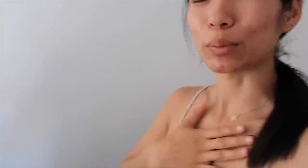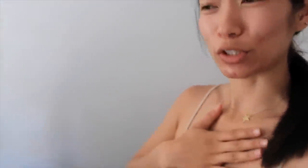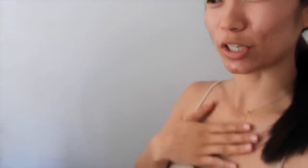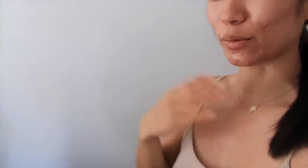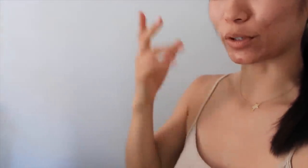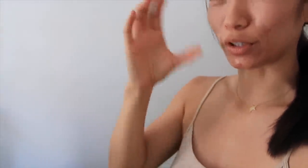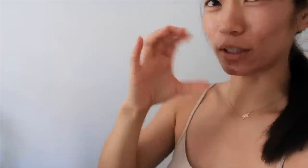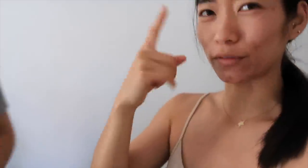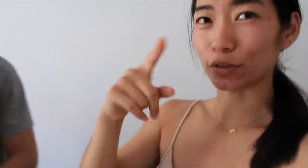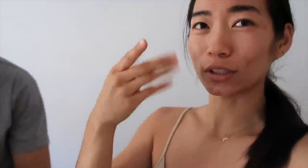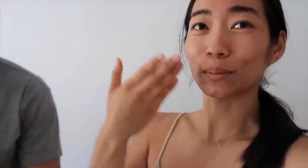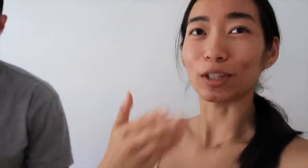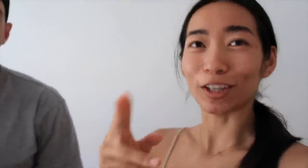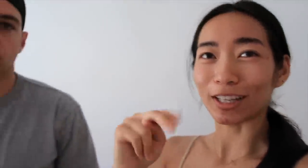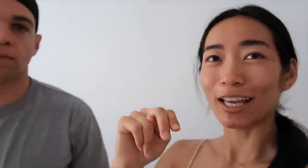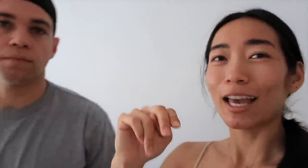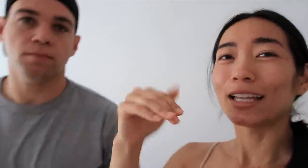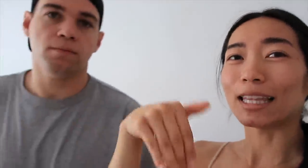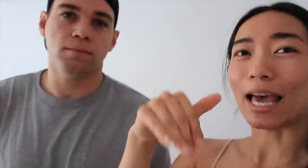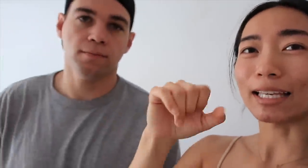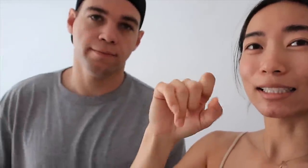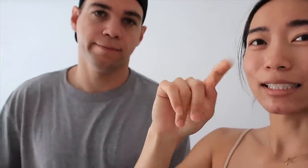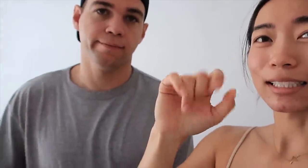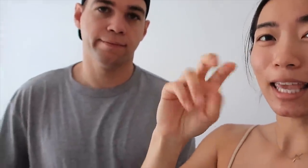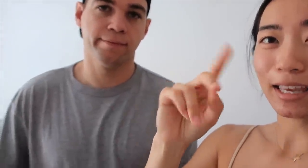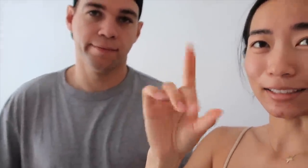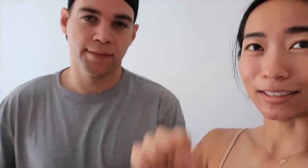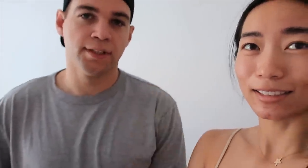we'd really appreciate it we're looking for some good nightstands